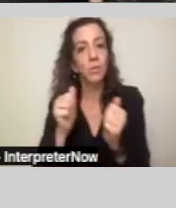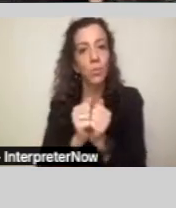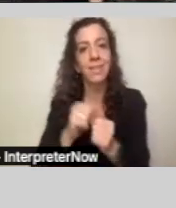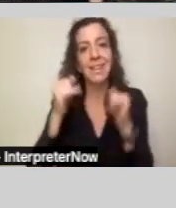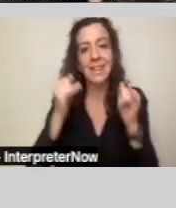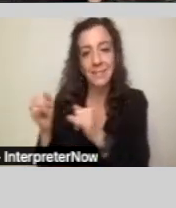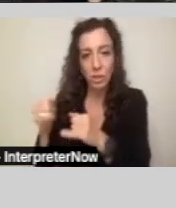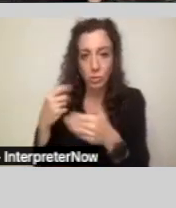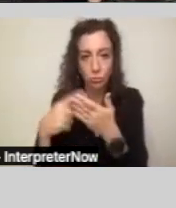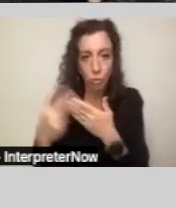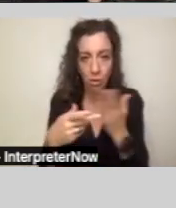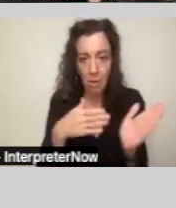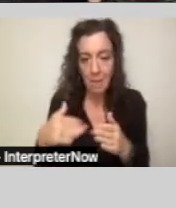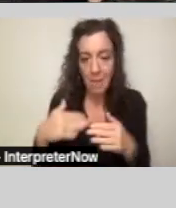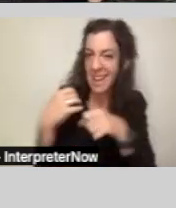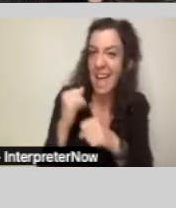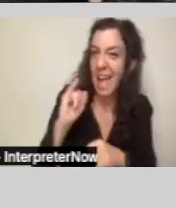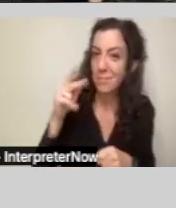Plan, or IPP, process.